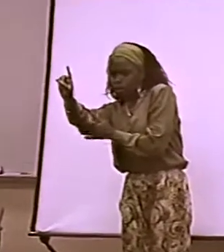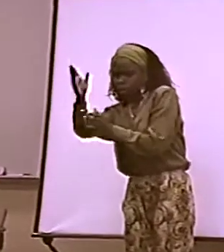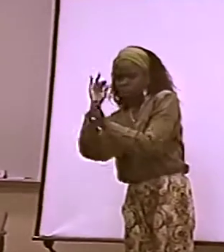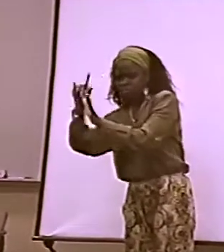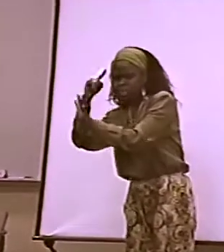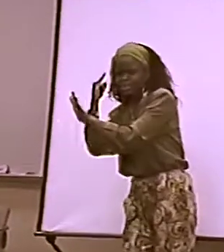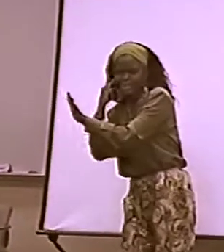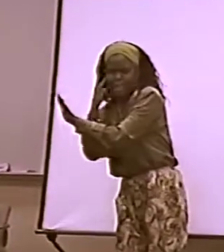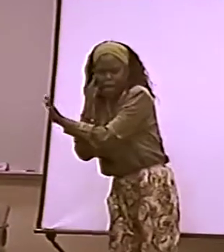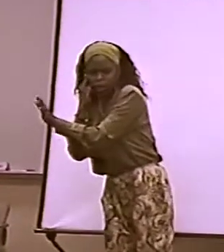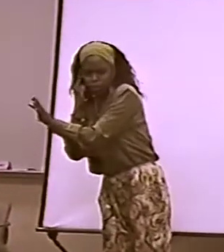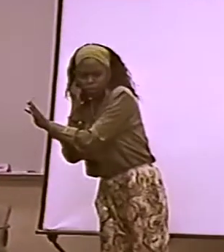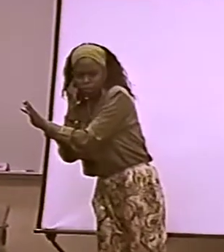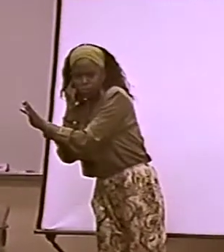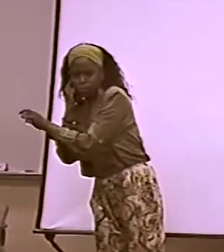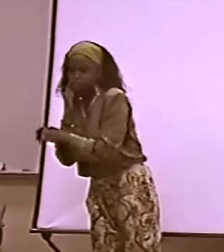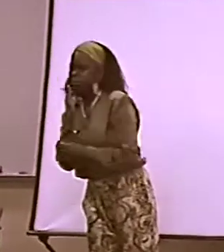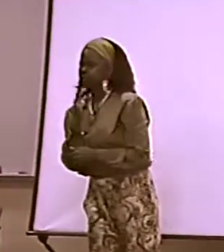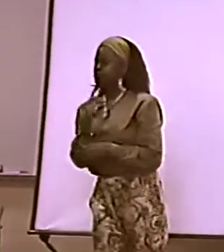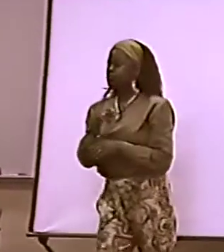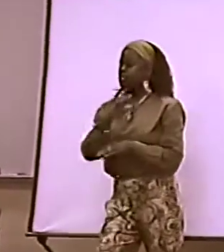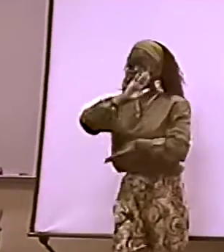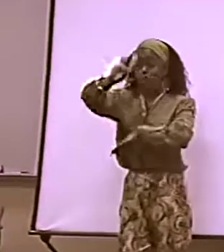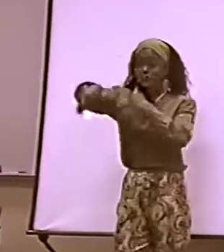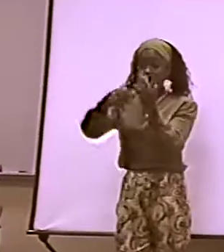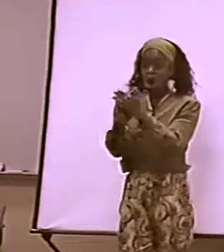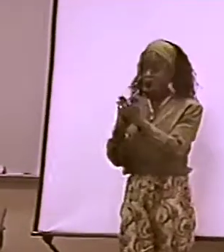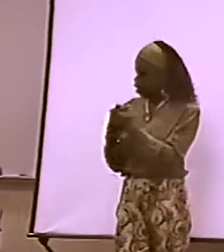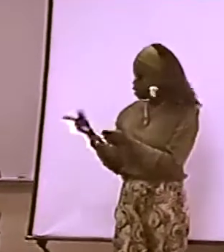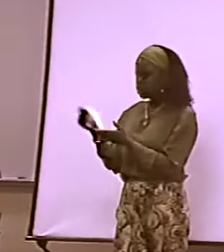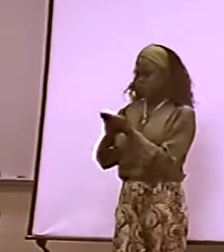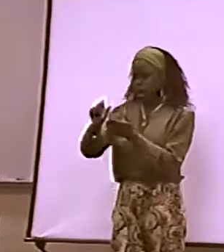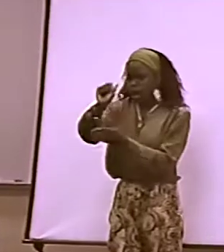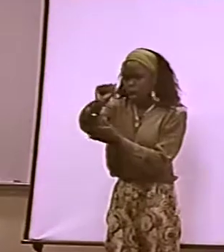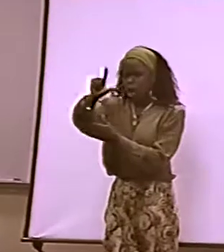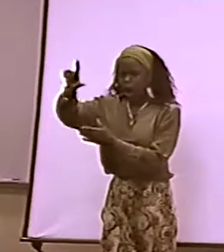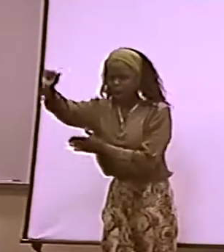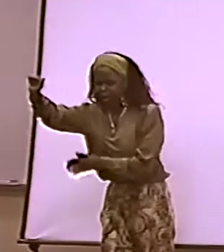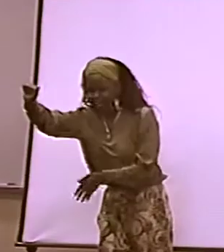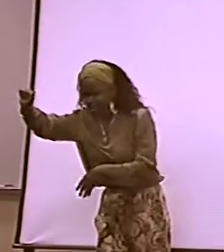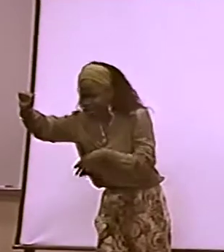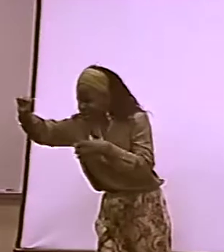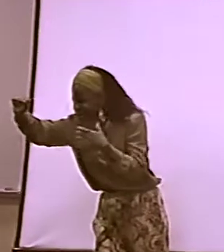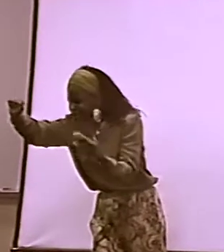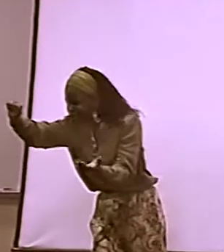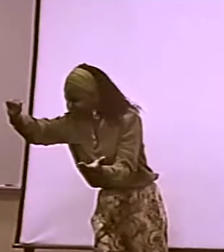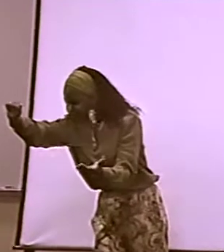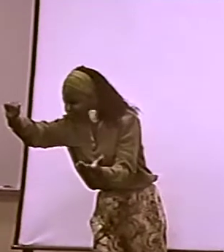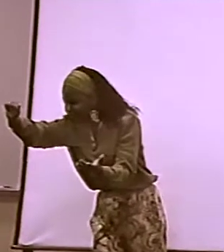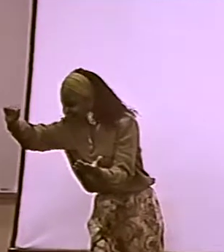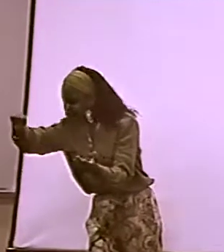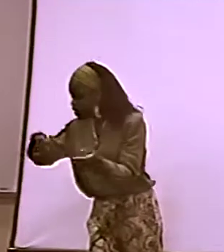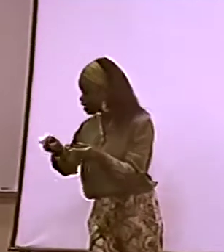SO, UM...WELL, SHE KEPT SAYING THE WORD "WITH." SHE WOULD USE THE WORD "WID," FOR EXAMPLE.